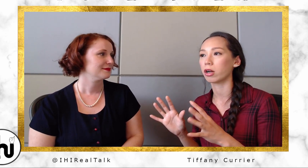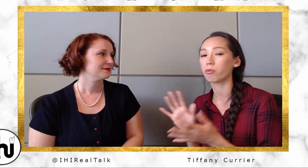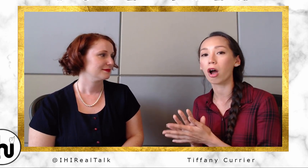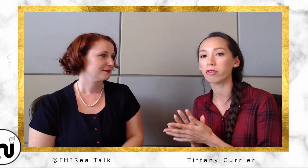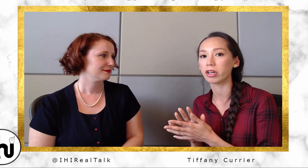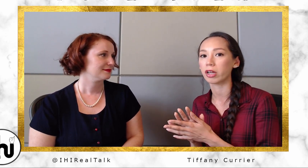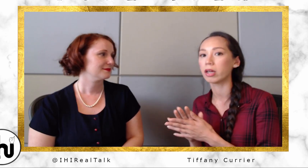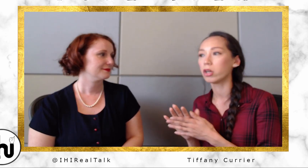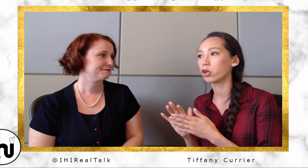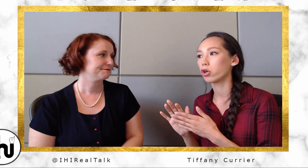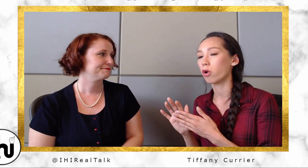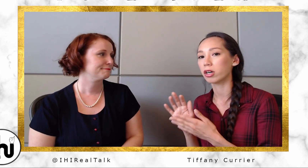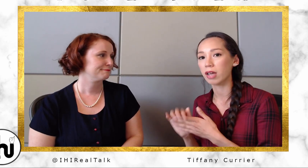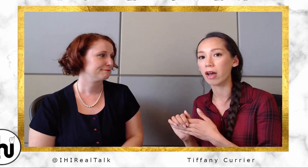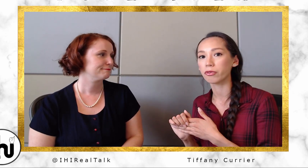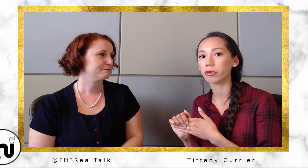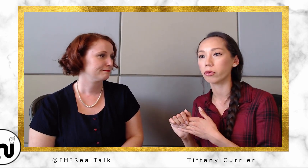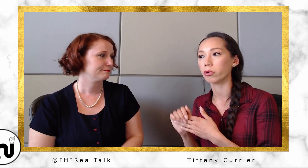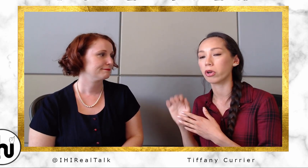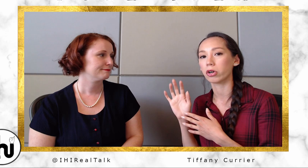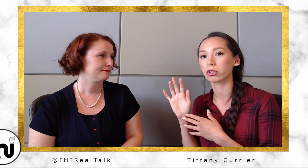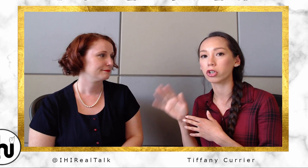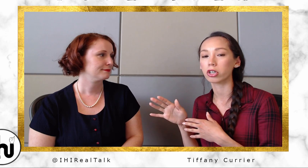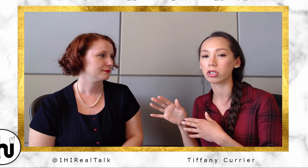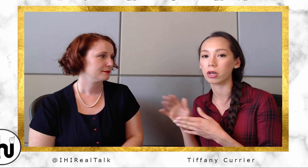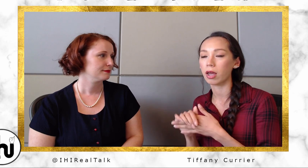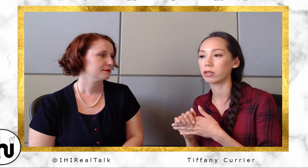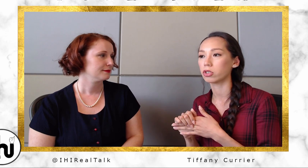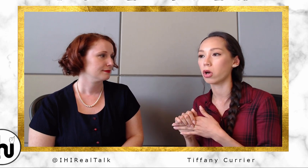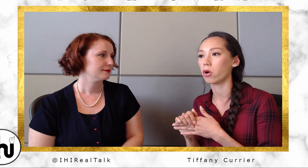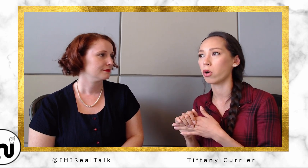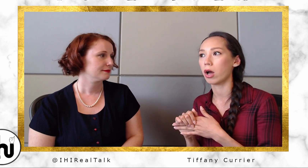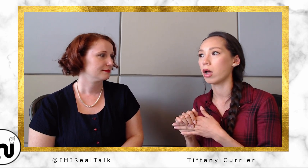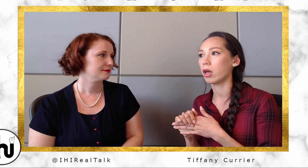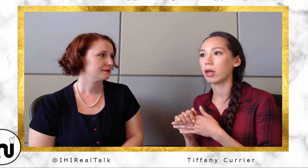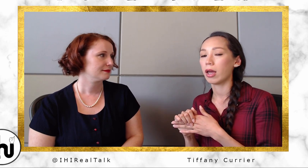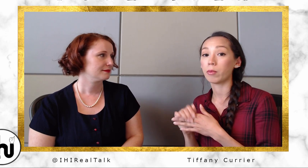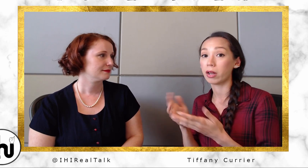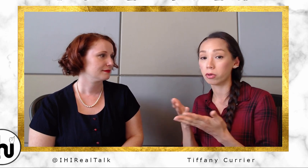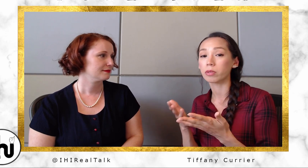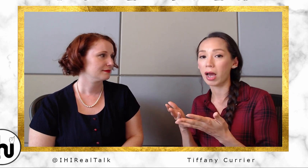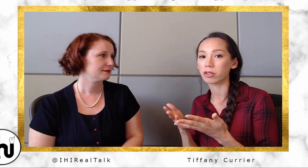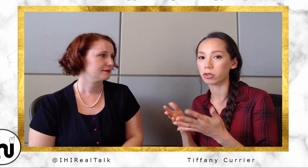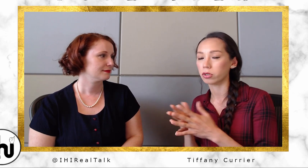poverty, who are Deaf through their church. And so and my uncle's a pastor, so